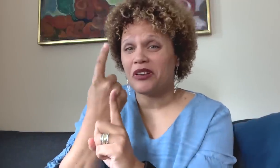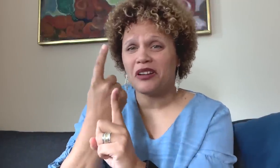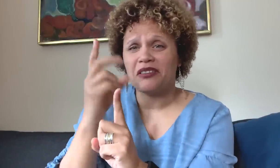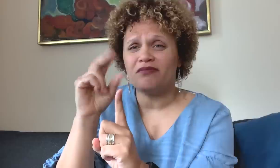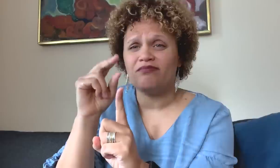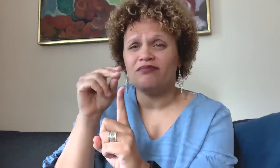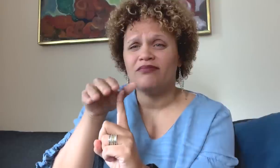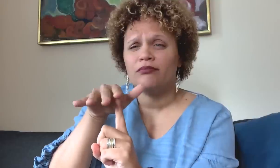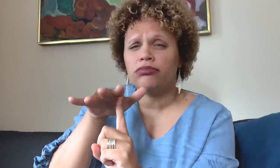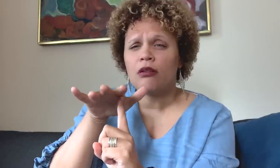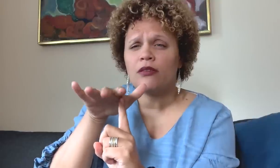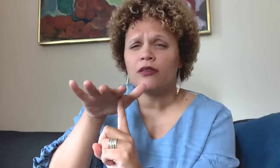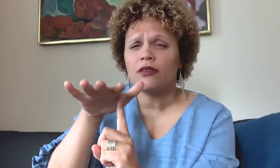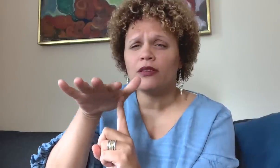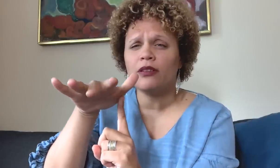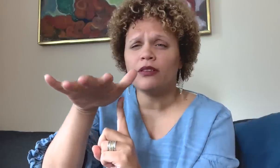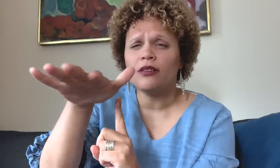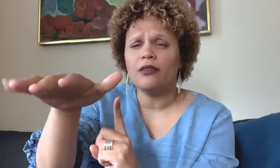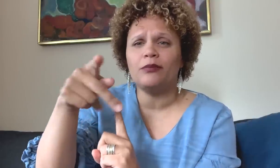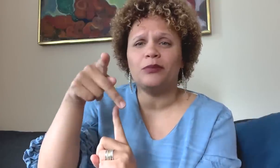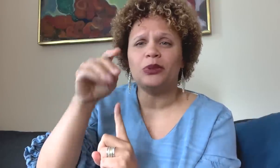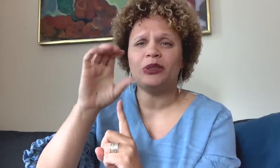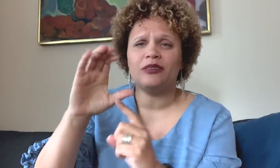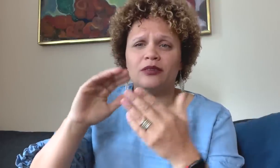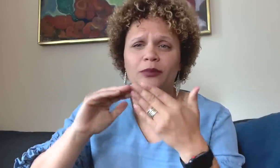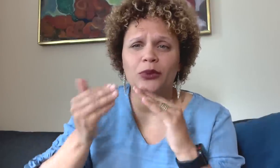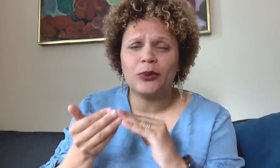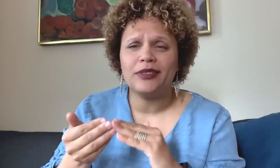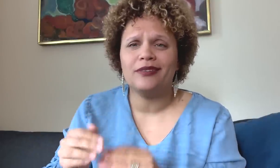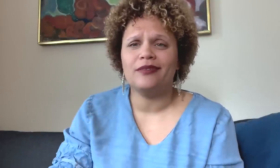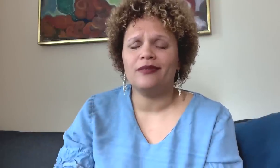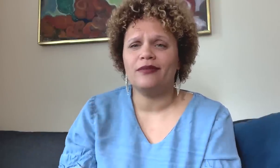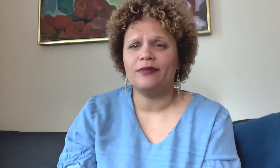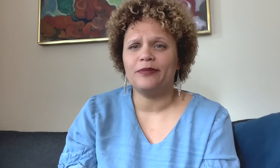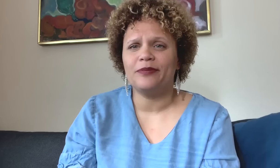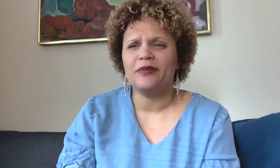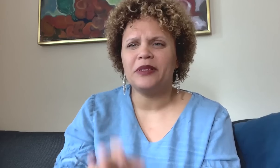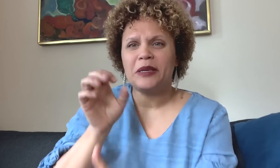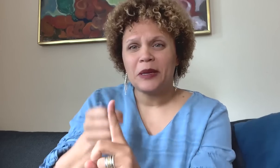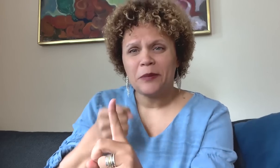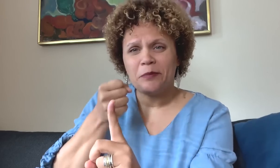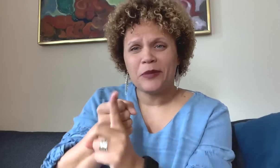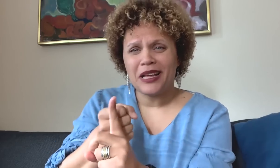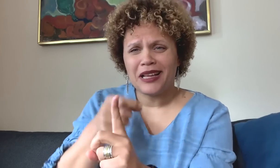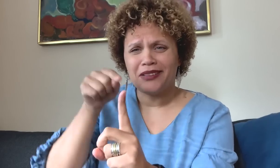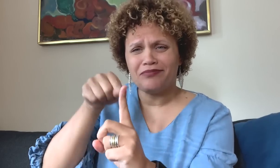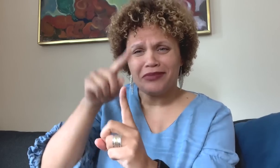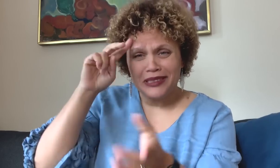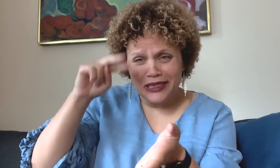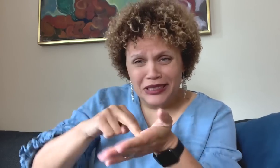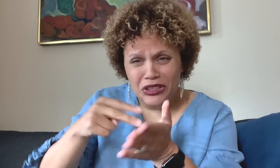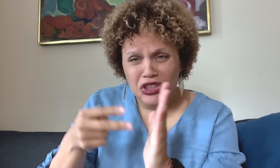Again, your actions impact not only the person you harmed but have a ripple effect on the communities of people of color.